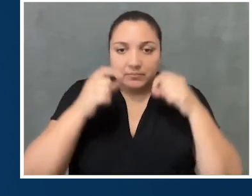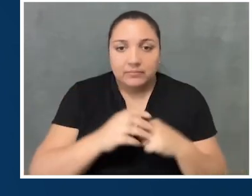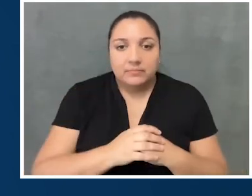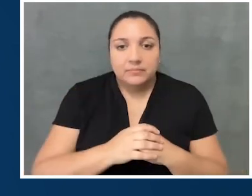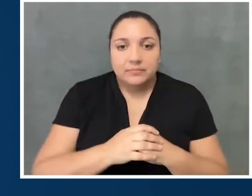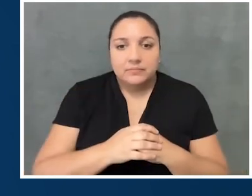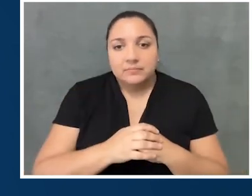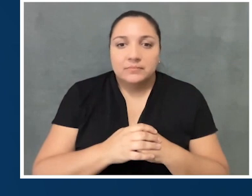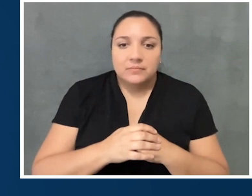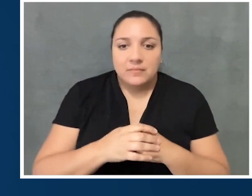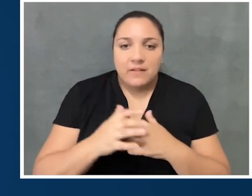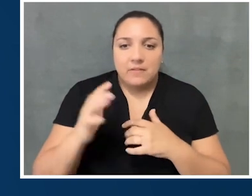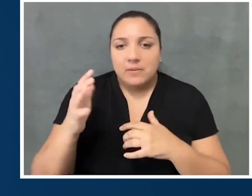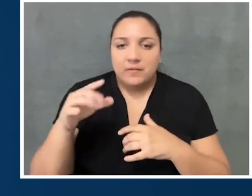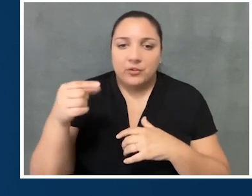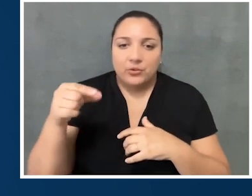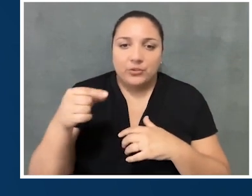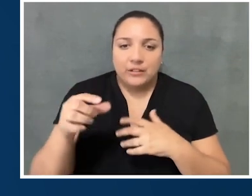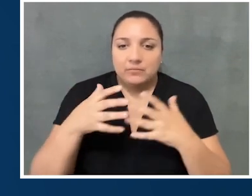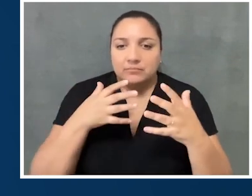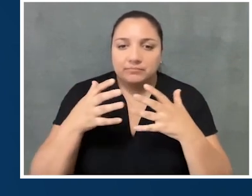and I have on a sort of forest green sweater today.